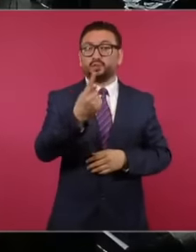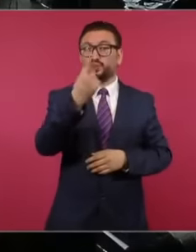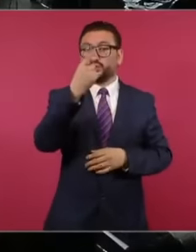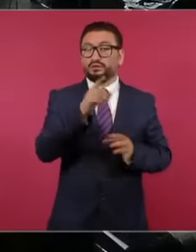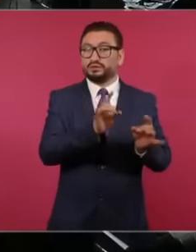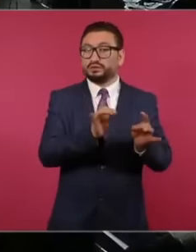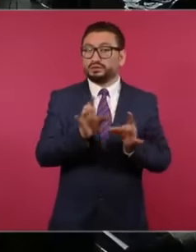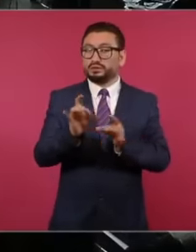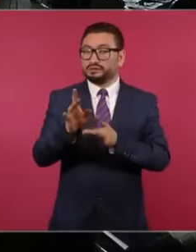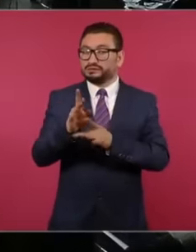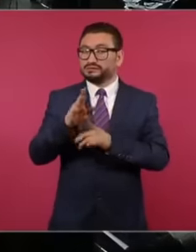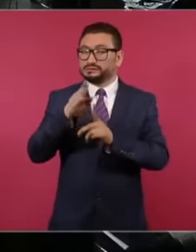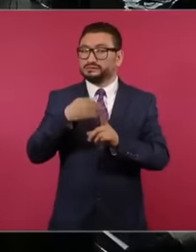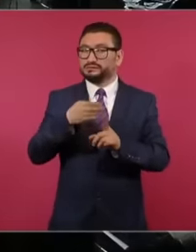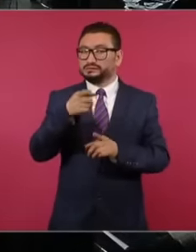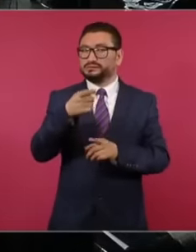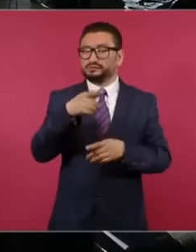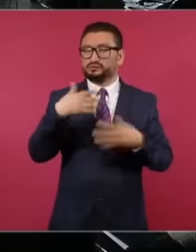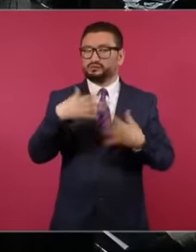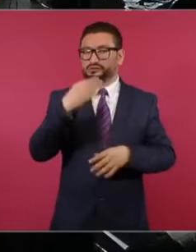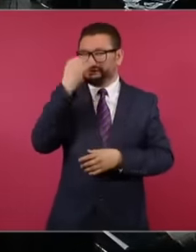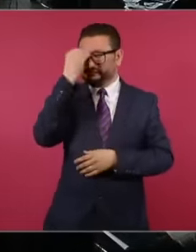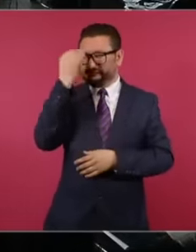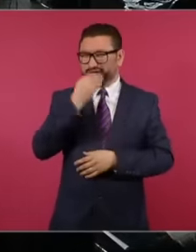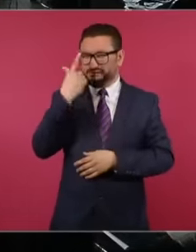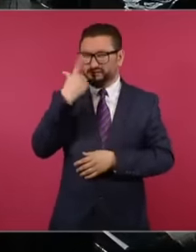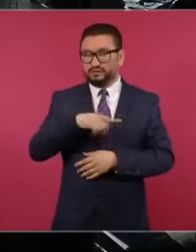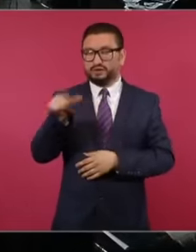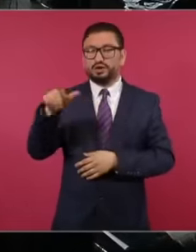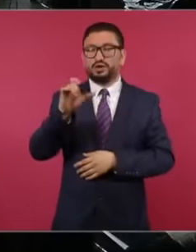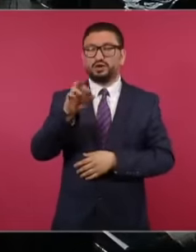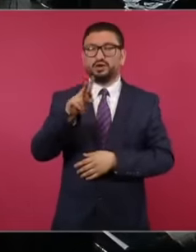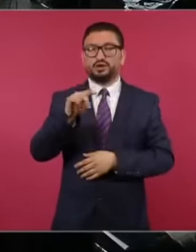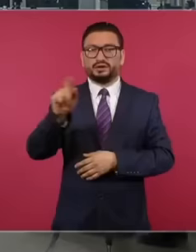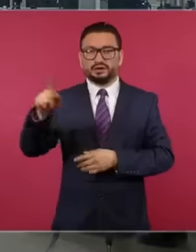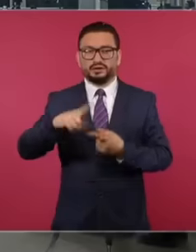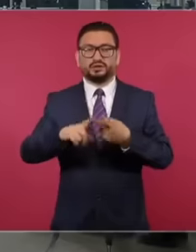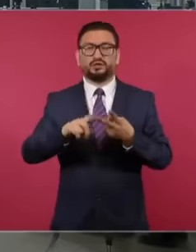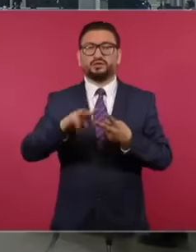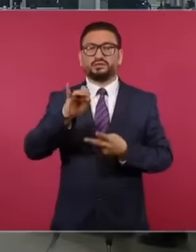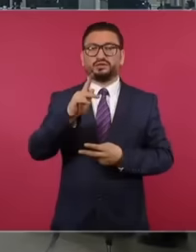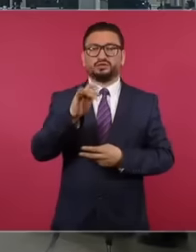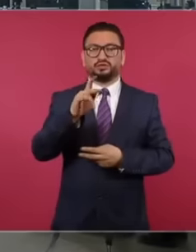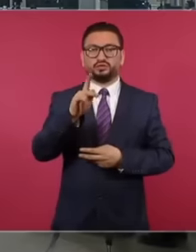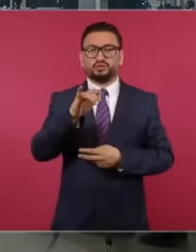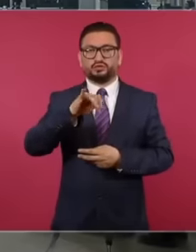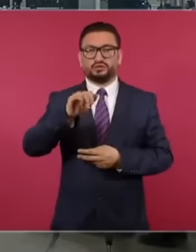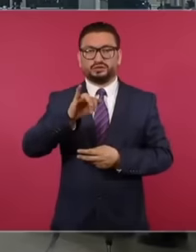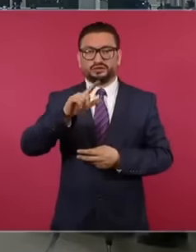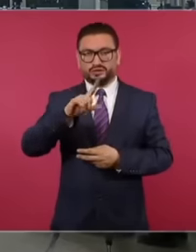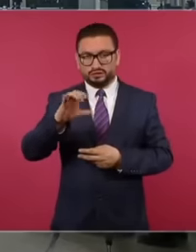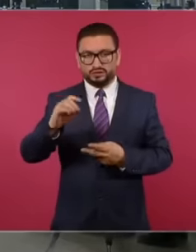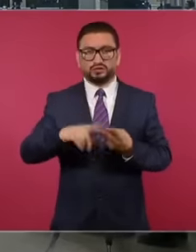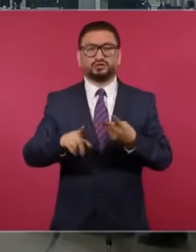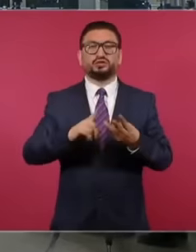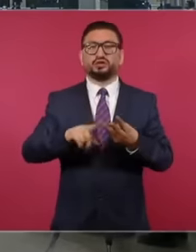a circumstance that seems very mean to me. Loret or Víctor Trujillo, the people who run the portal,